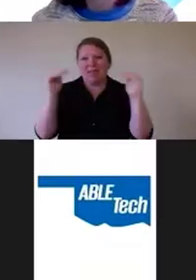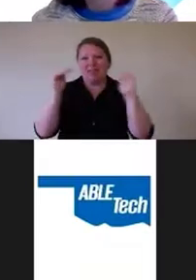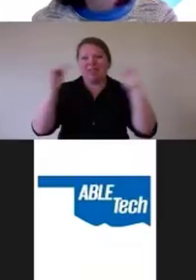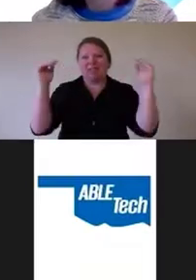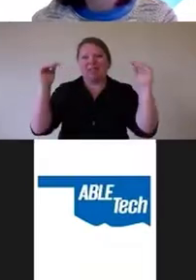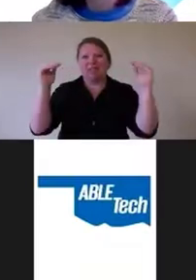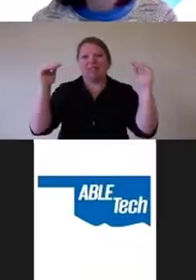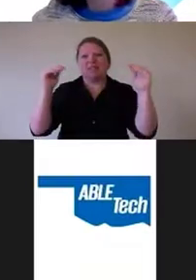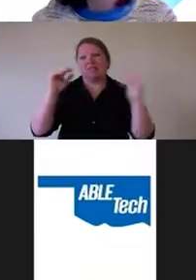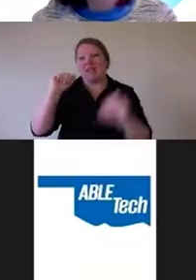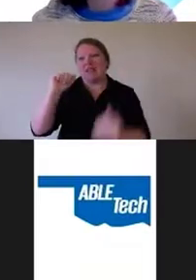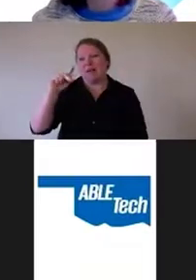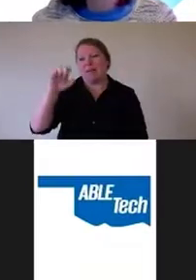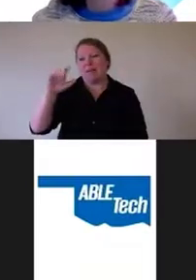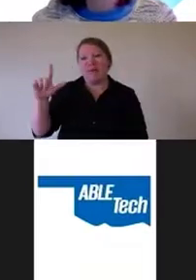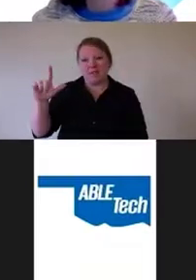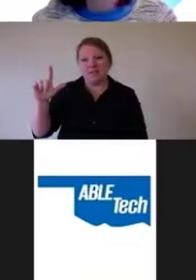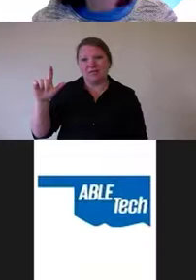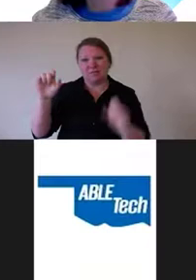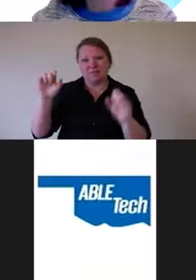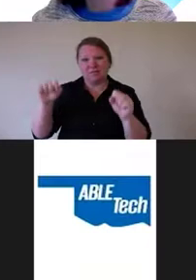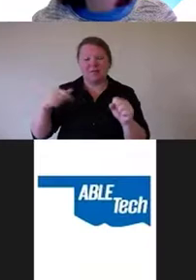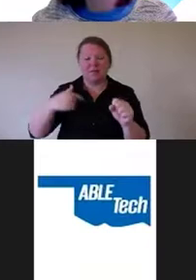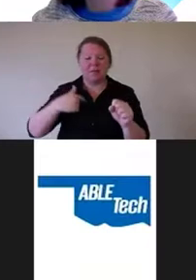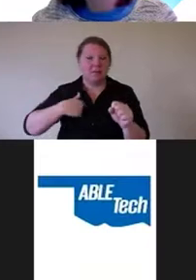So I'm not too concerned yet about that case.